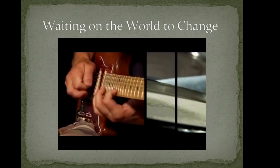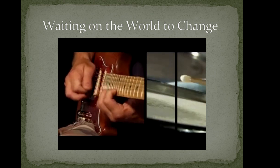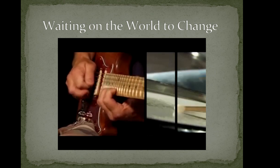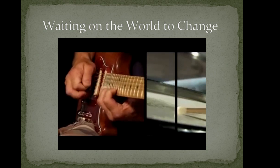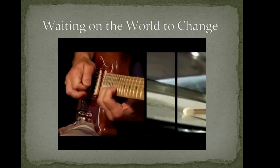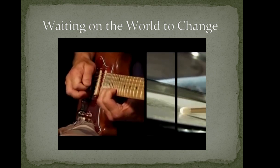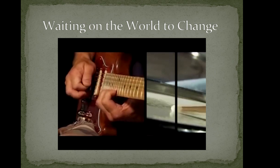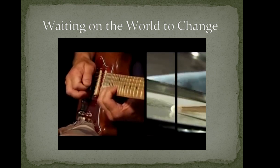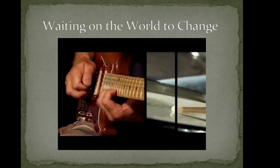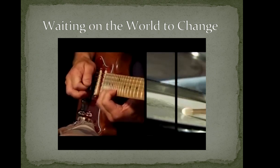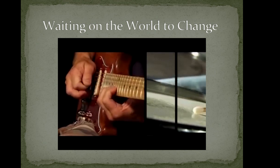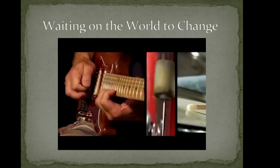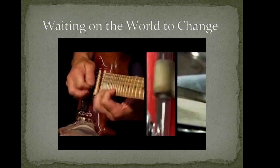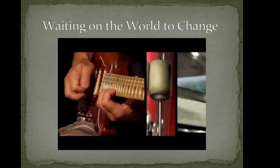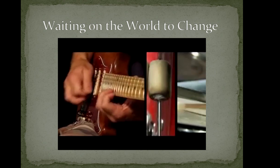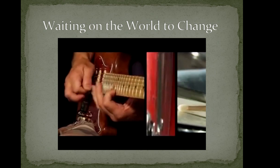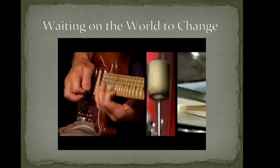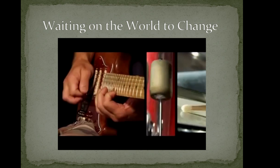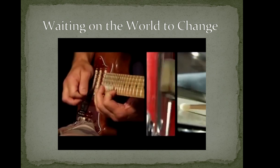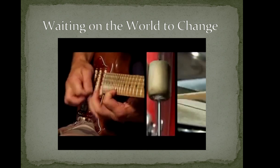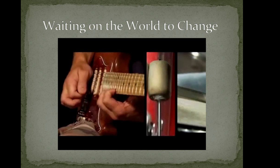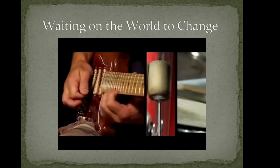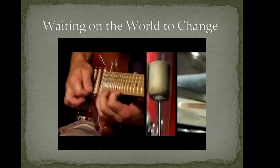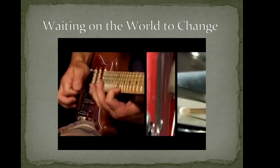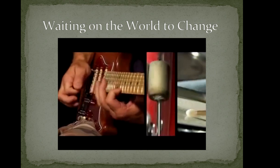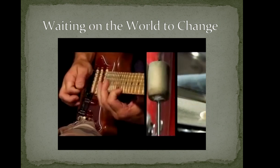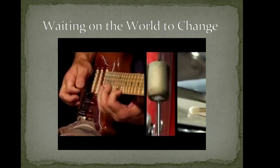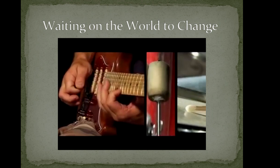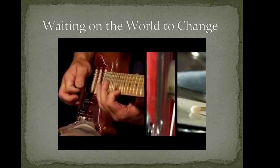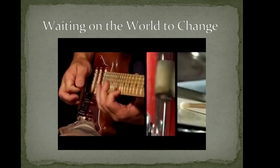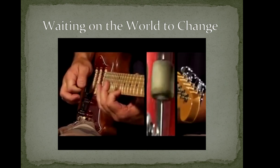information ooohhh, They can bend it all they want!